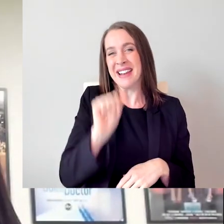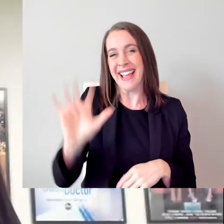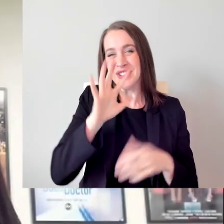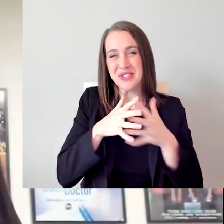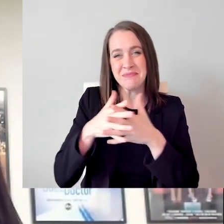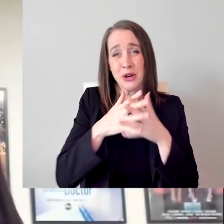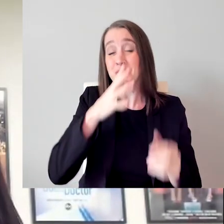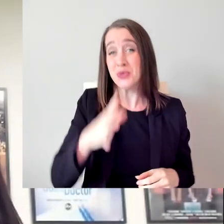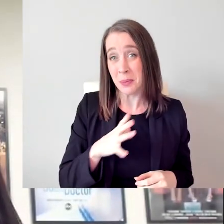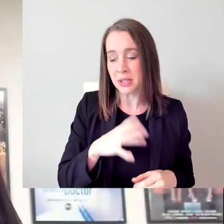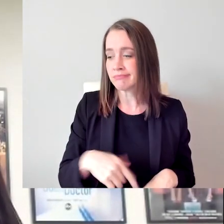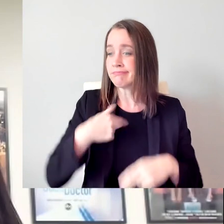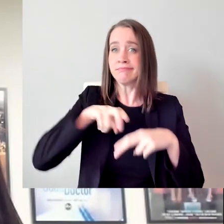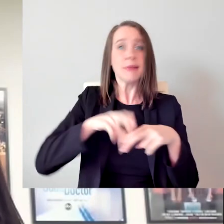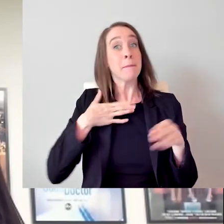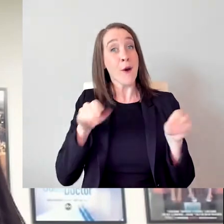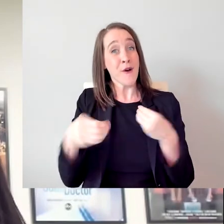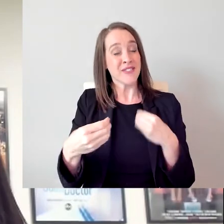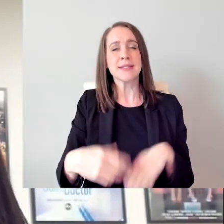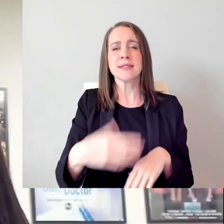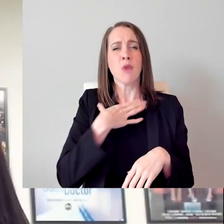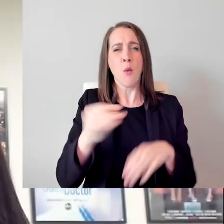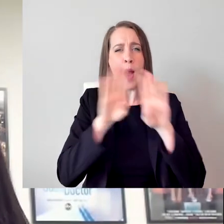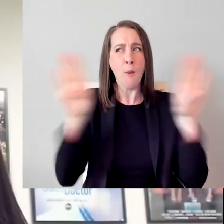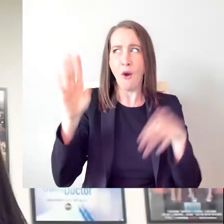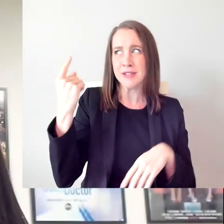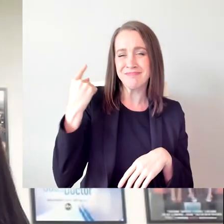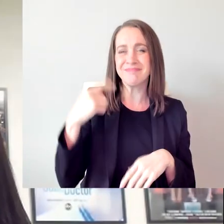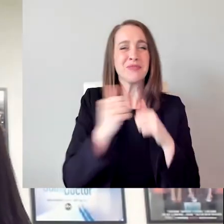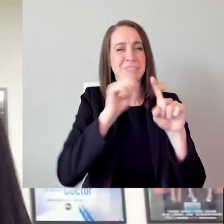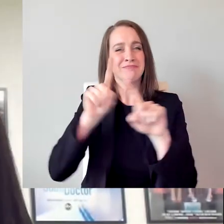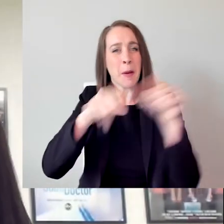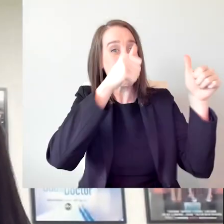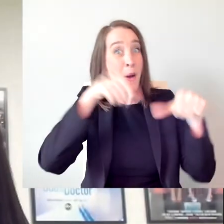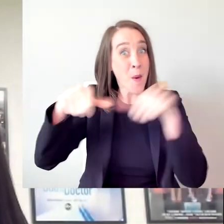I am at my office with white walls behind me with some posters of our most recent work.